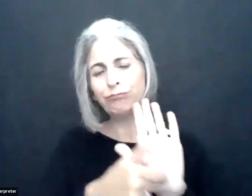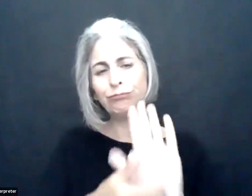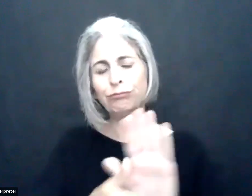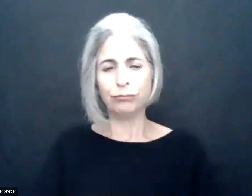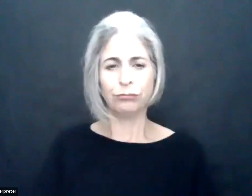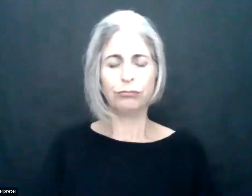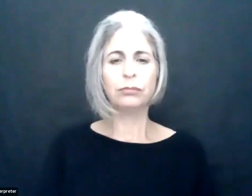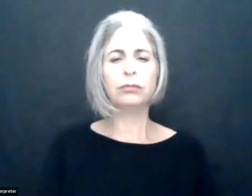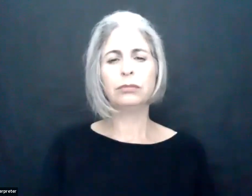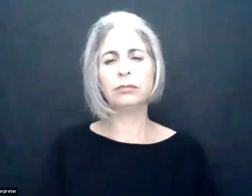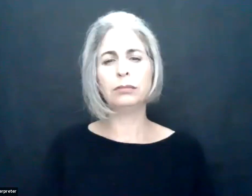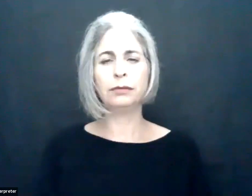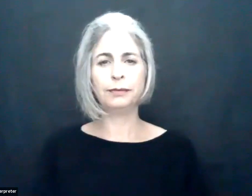I see some virtual reality